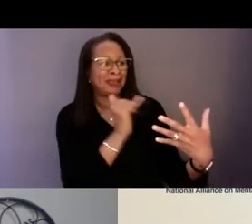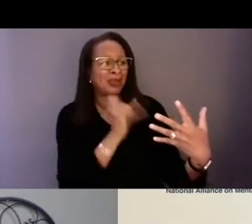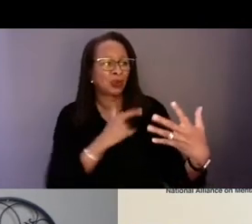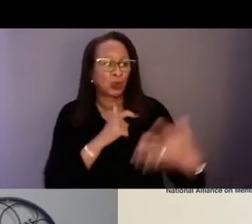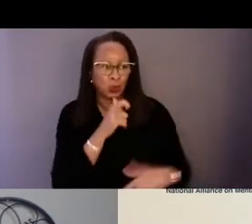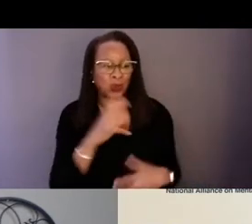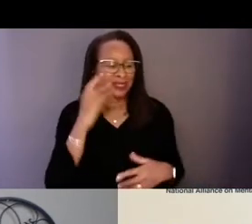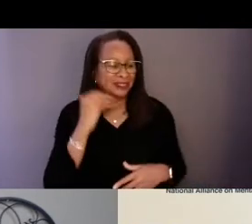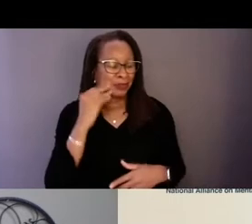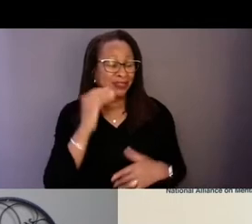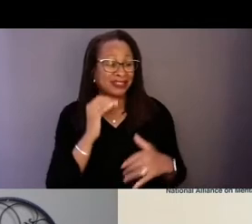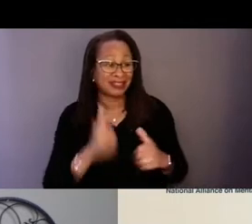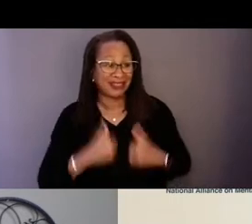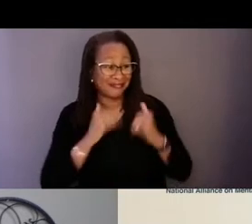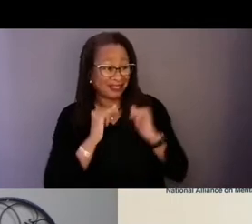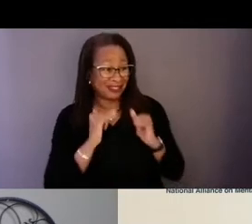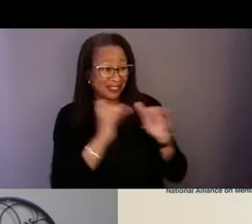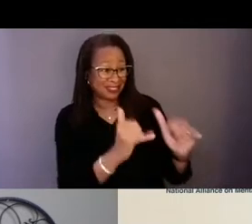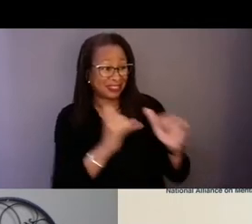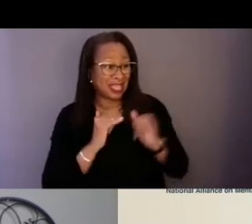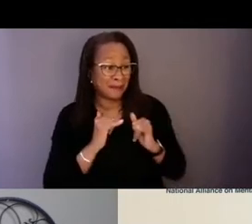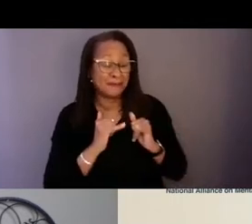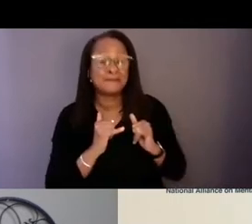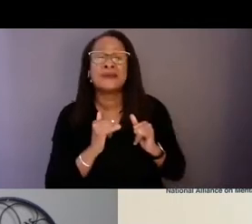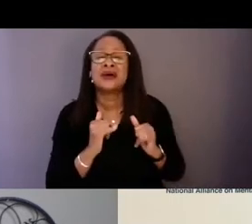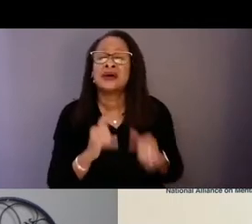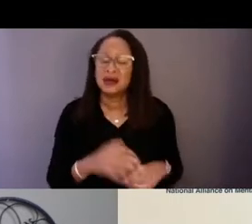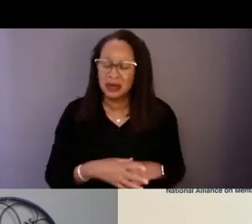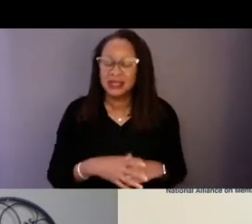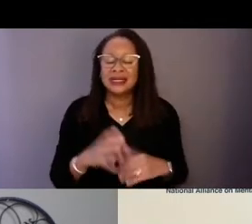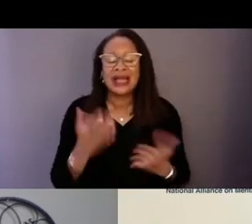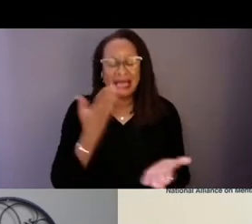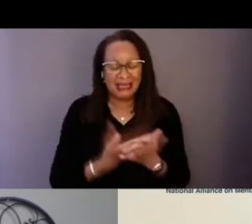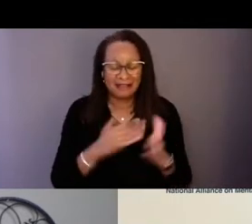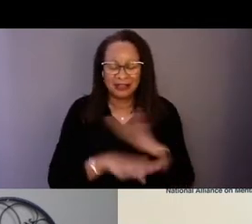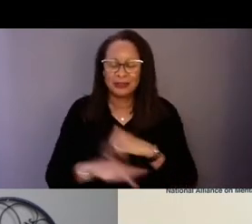and say this is evidence-based work that we can share in